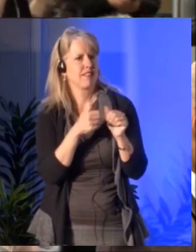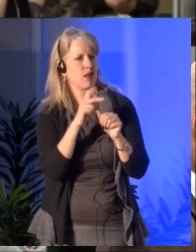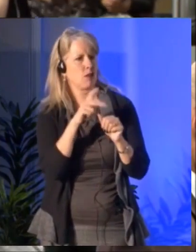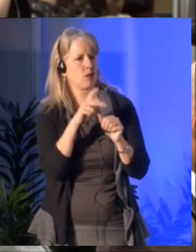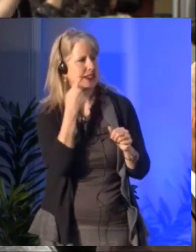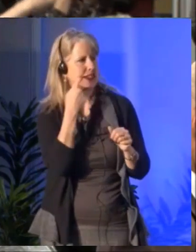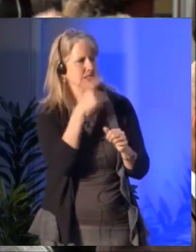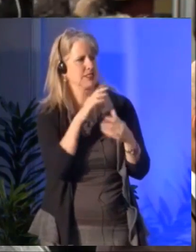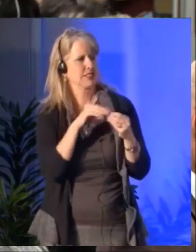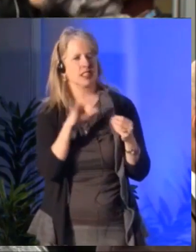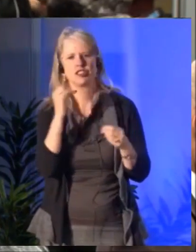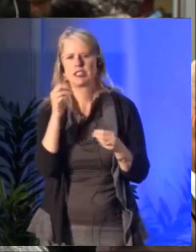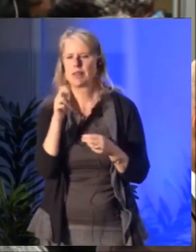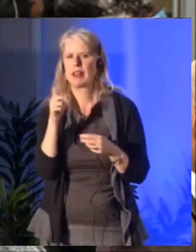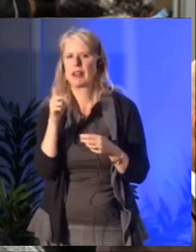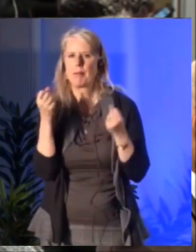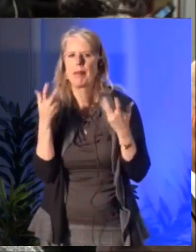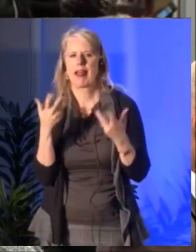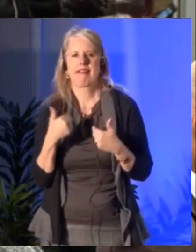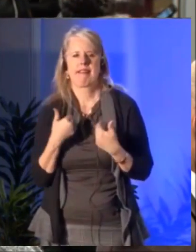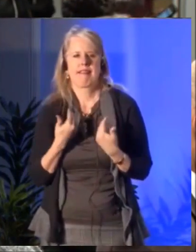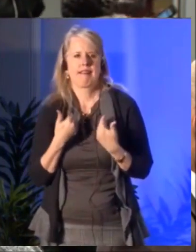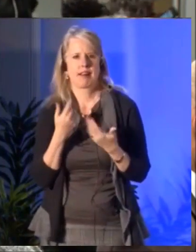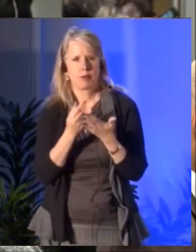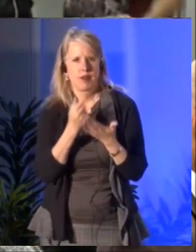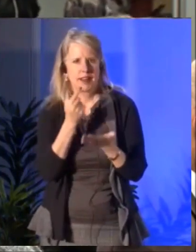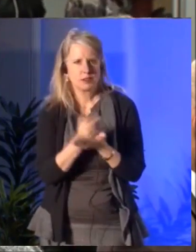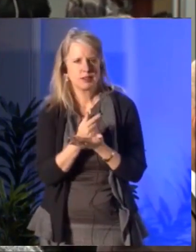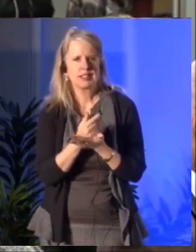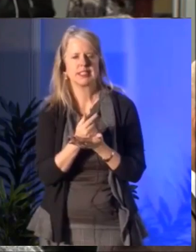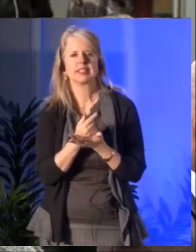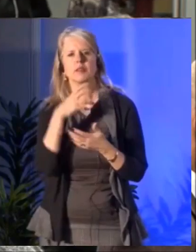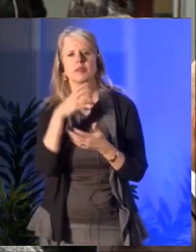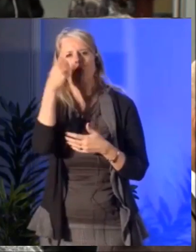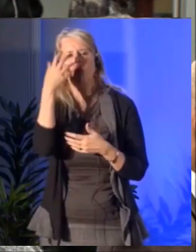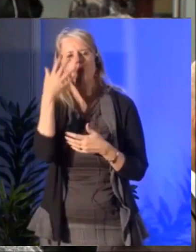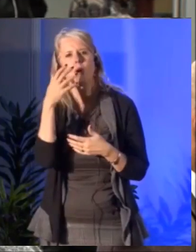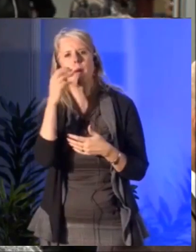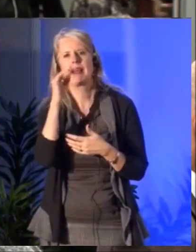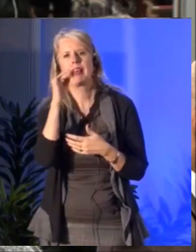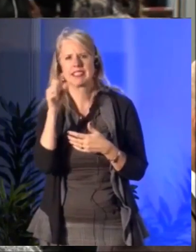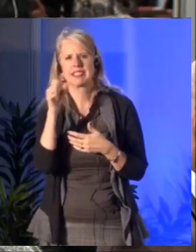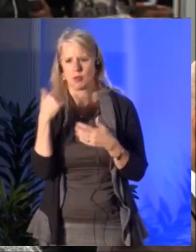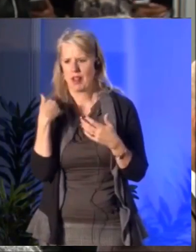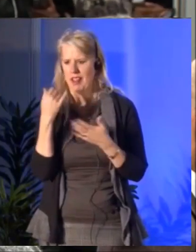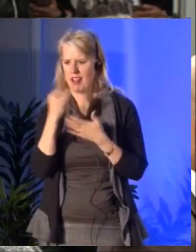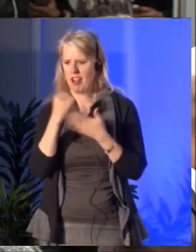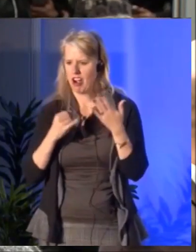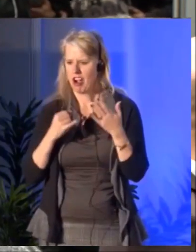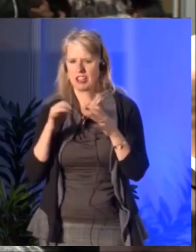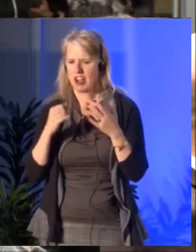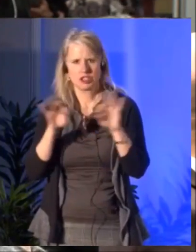with arts degrees are finding it more and more difficult and competitive to secure entry-level full-time positions